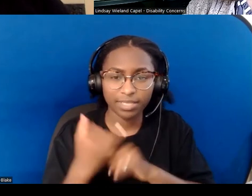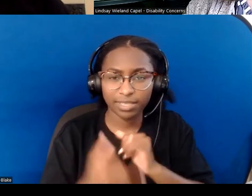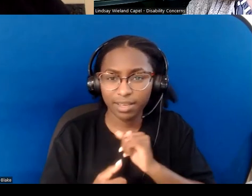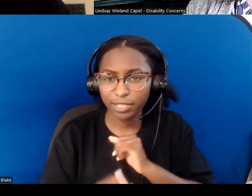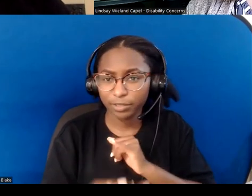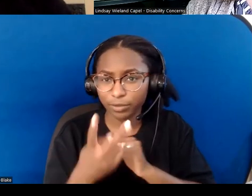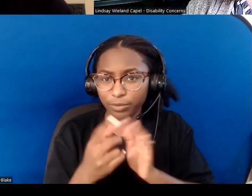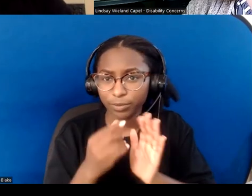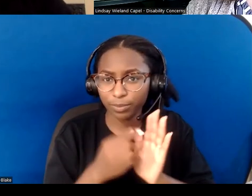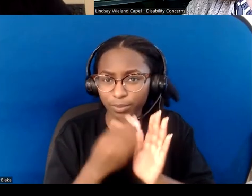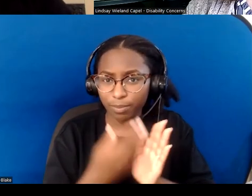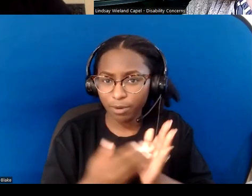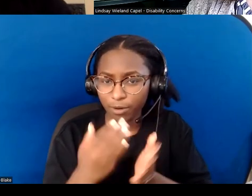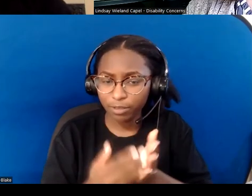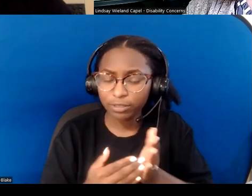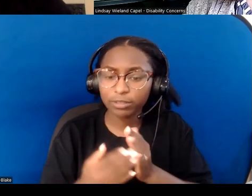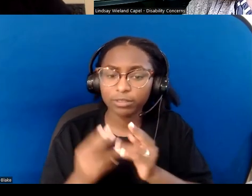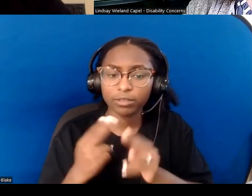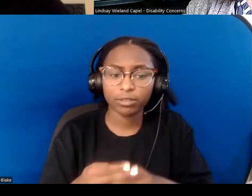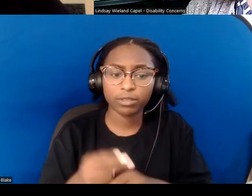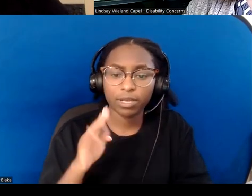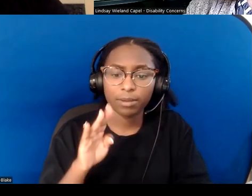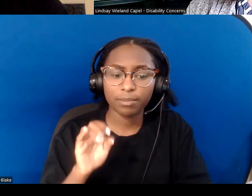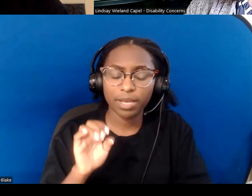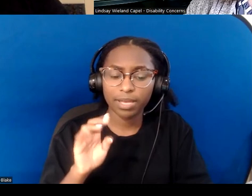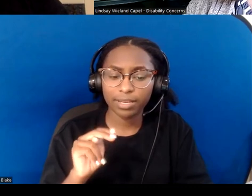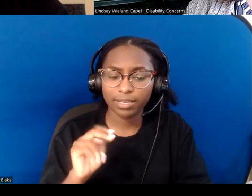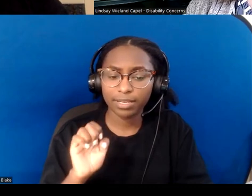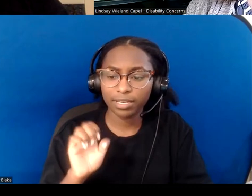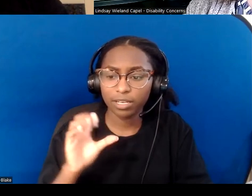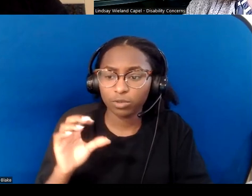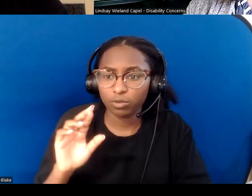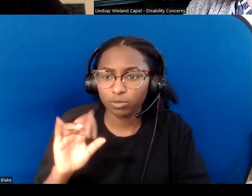are what she calls a "benecription"— not a benediction, but a "benecription"—